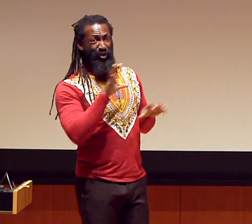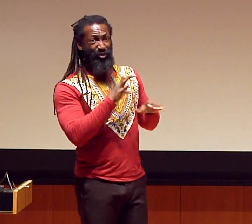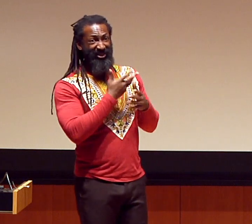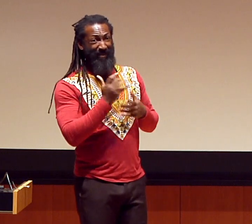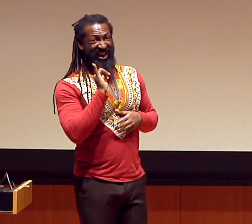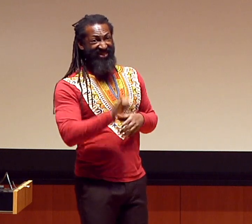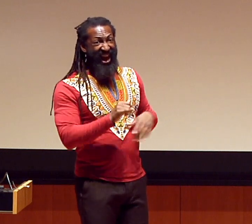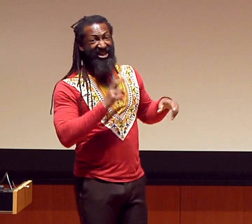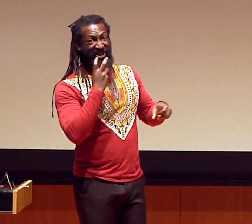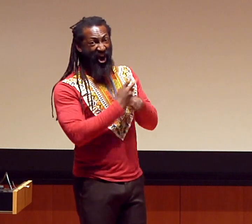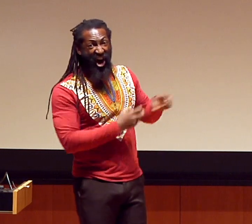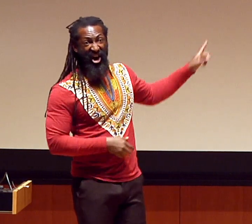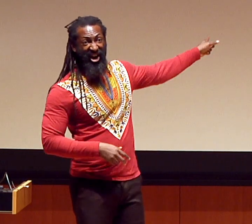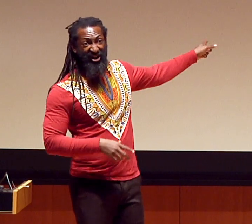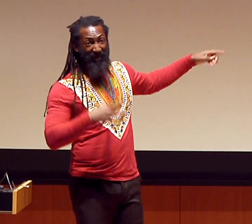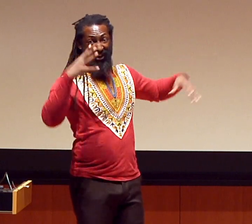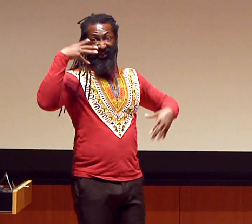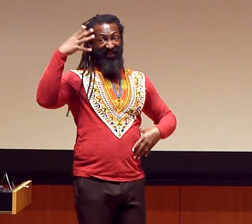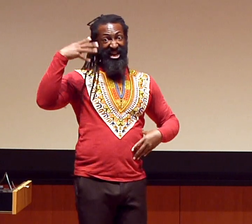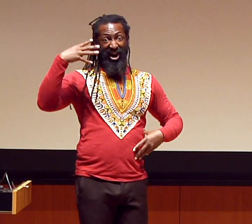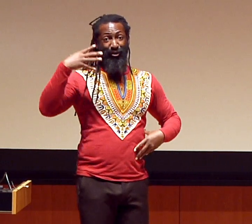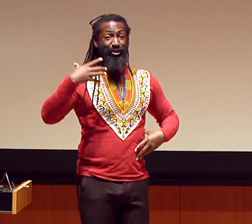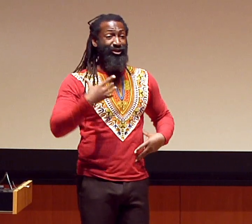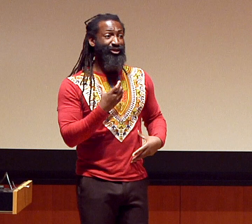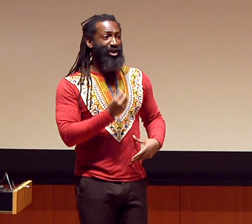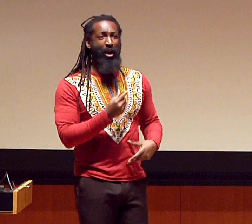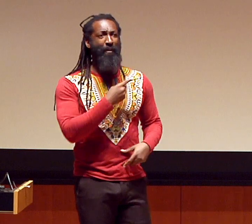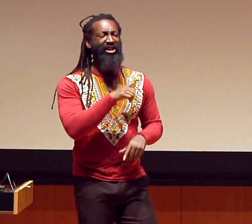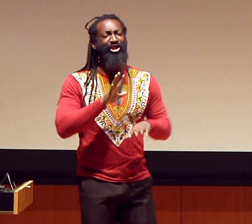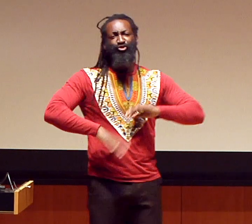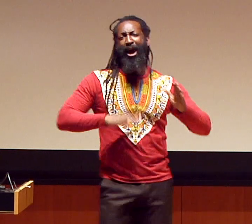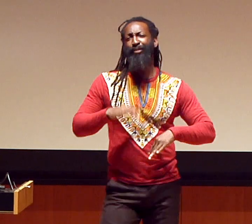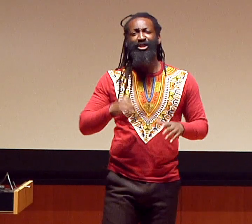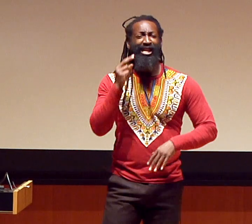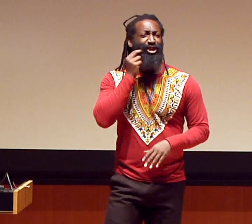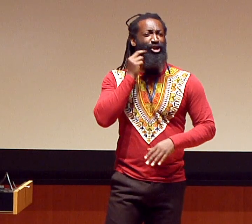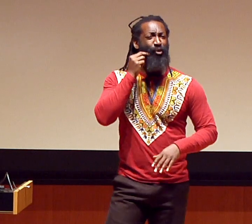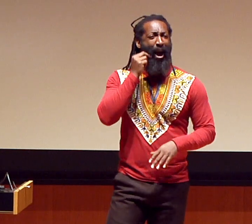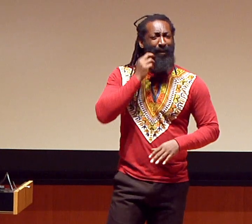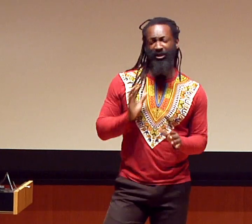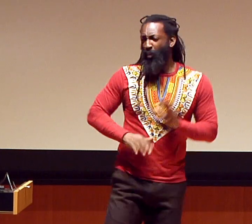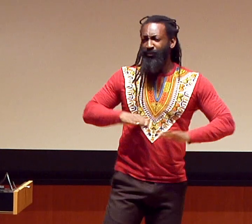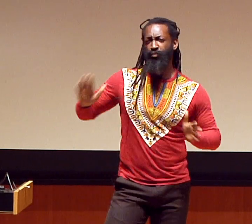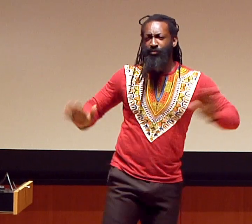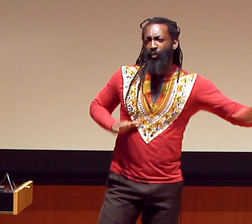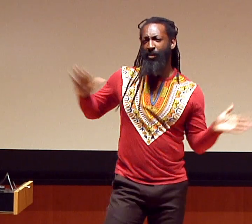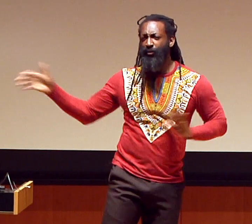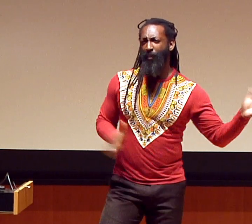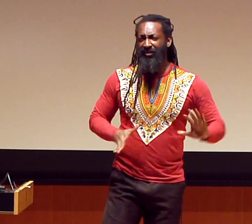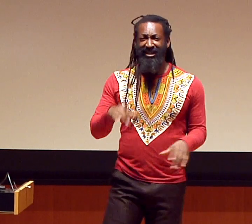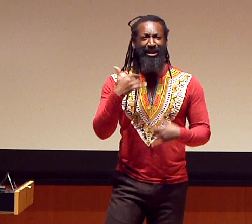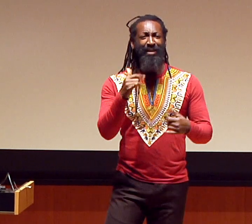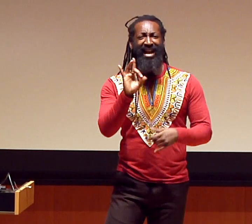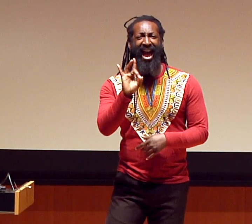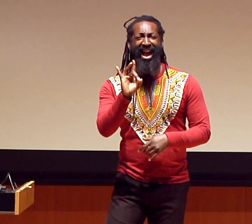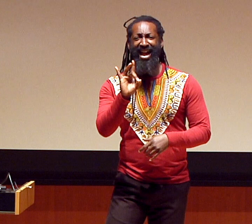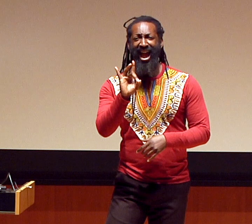To get her to do something like that on video, to be videoed was really tough. ‘Cause she drums, she chews gum while she drums.